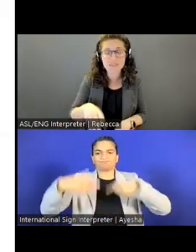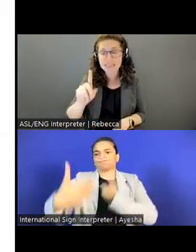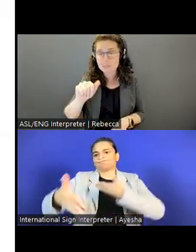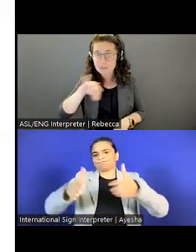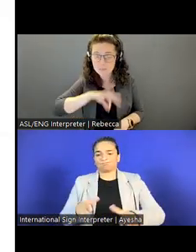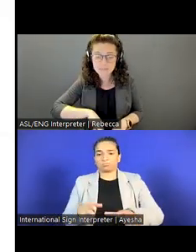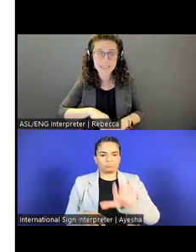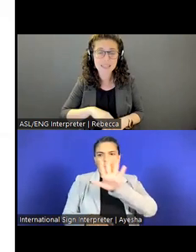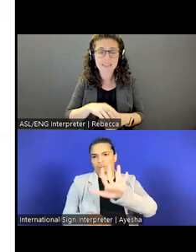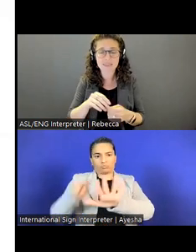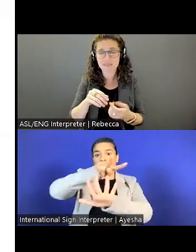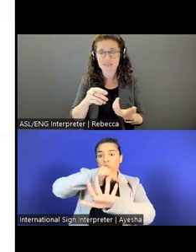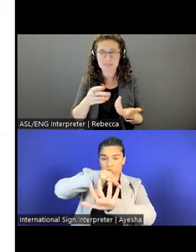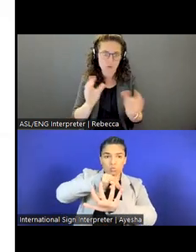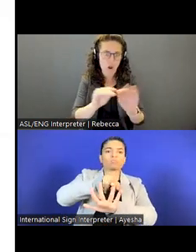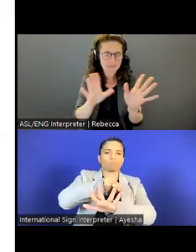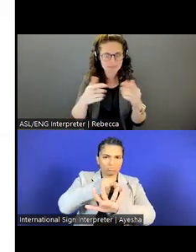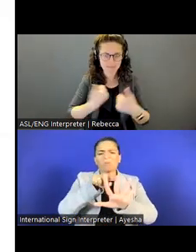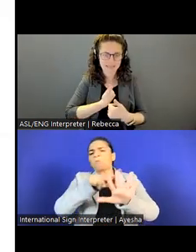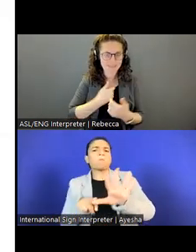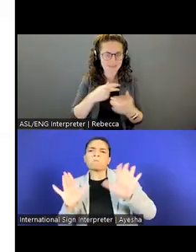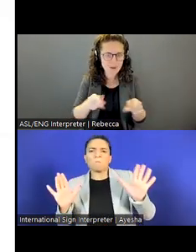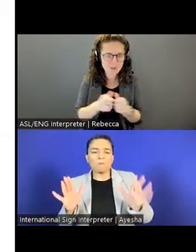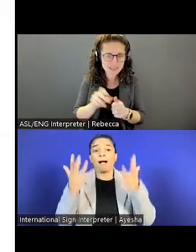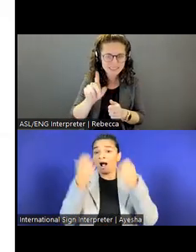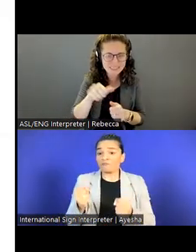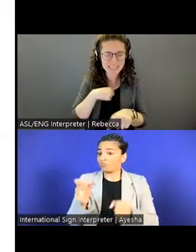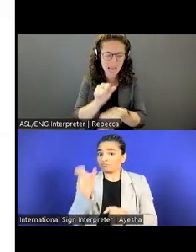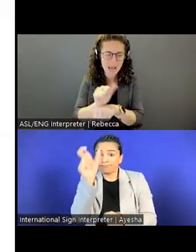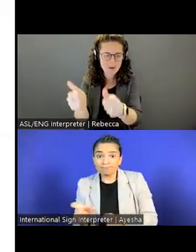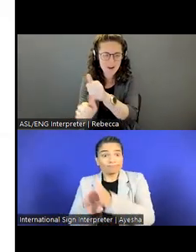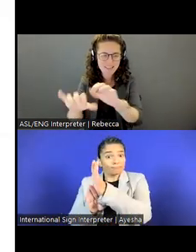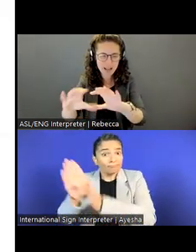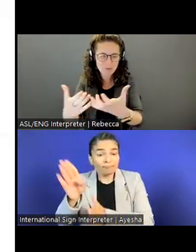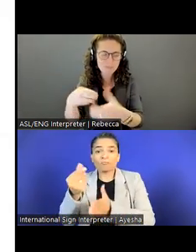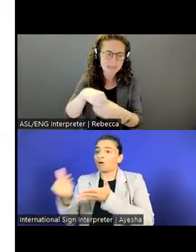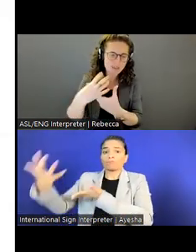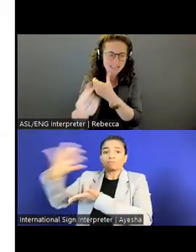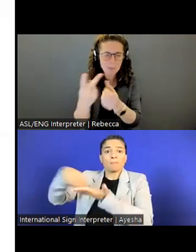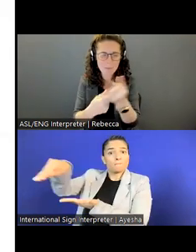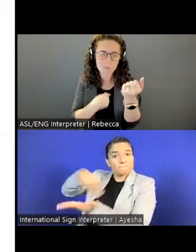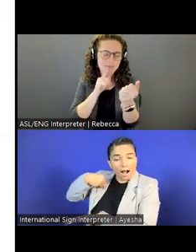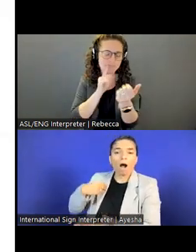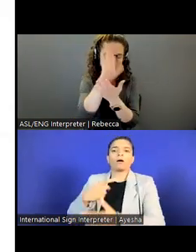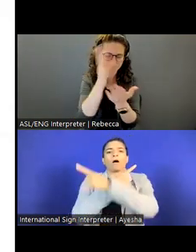As you can see with a person with a disability, and I work on that working group internally and externally. I know about that.